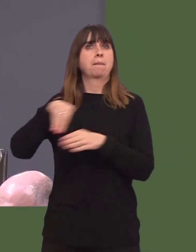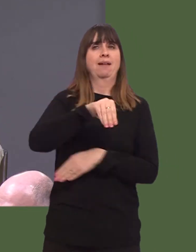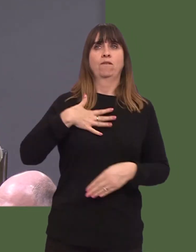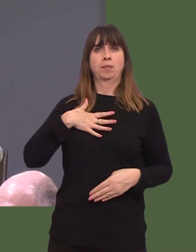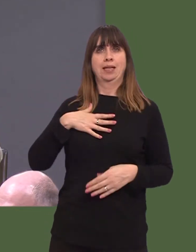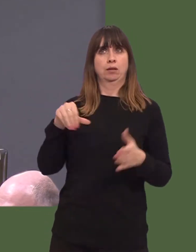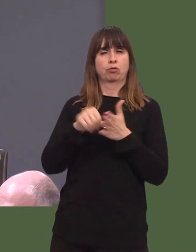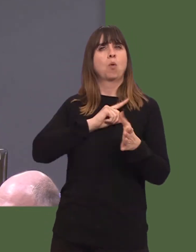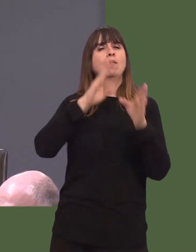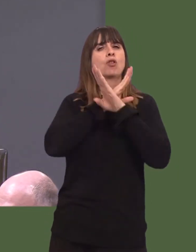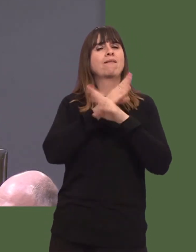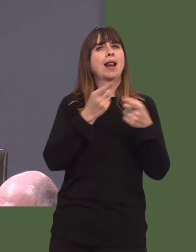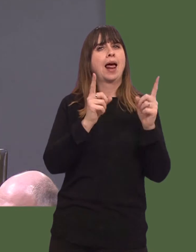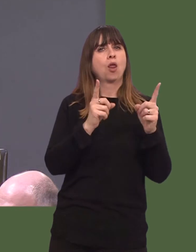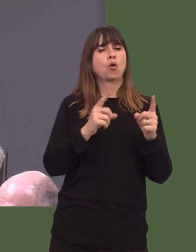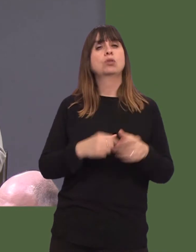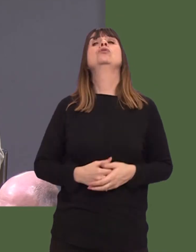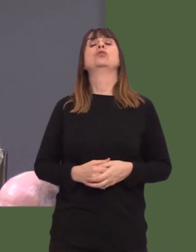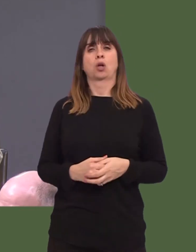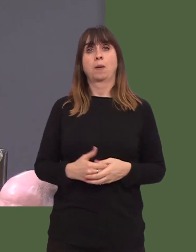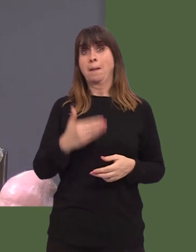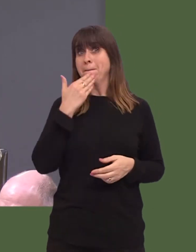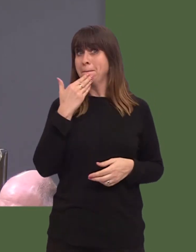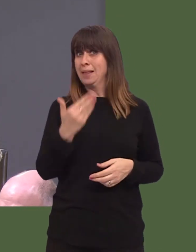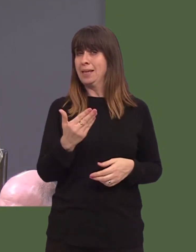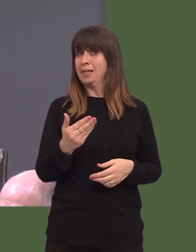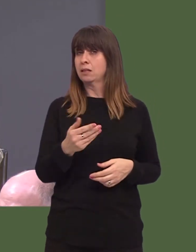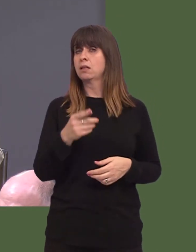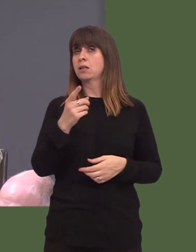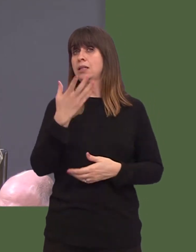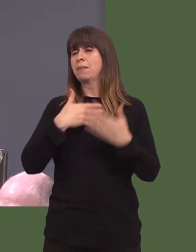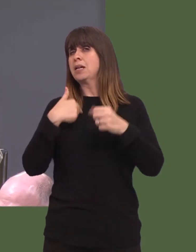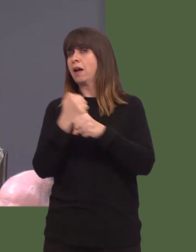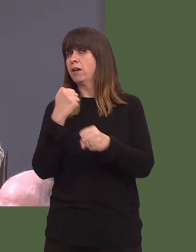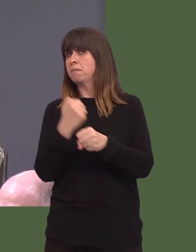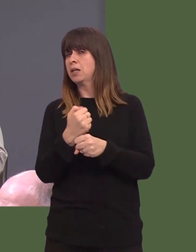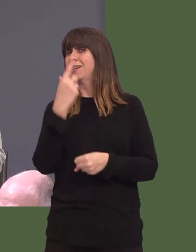So, could you, First Minister, give some indication of what the Welsh Government can do, possibly